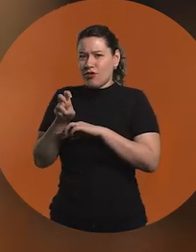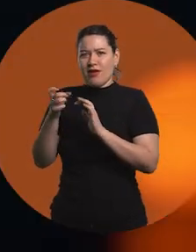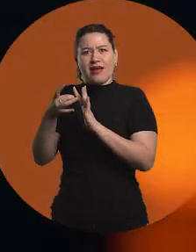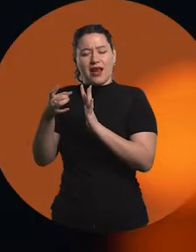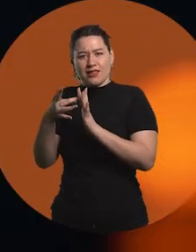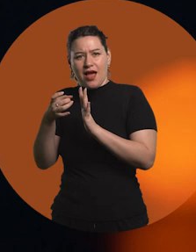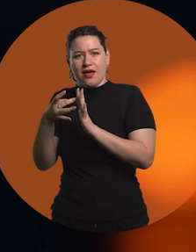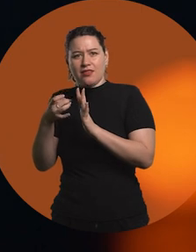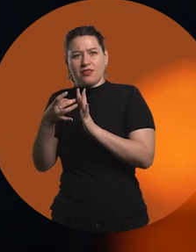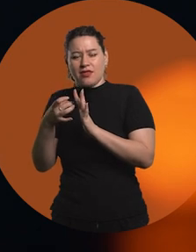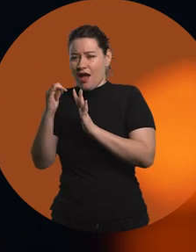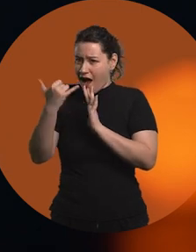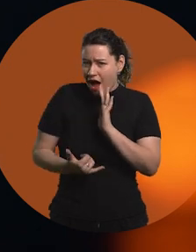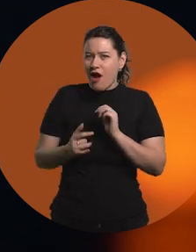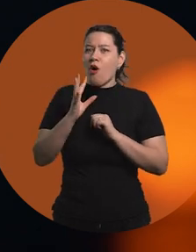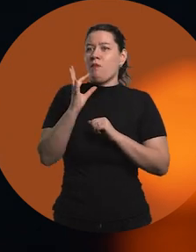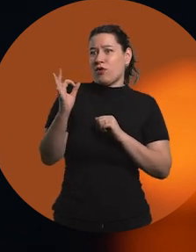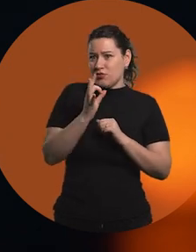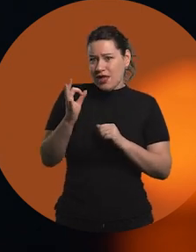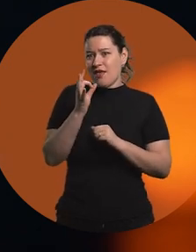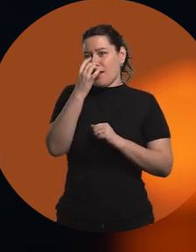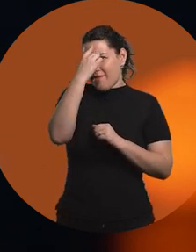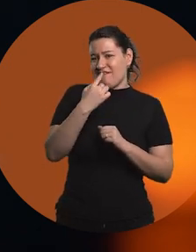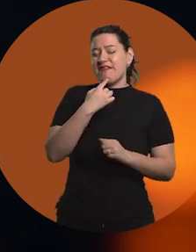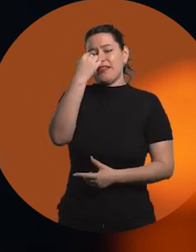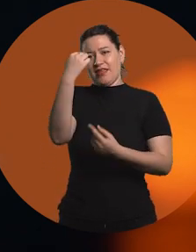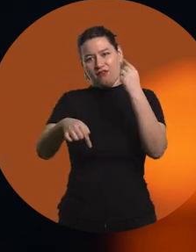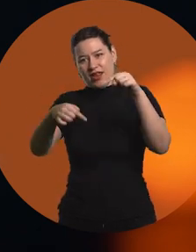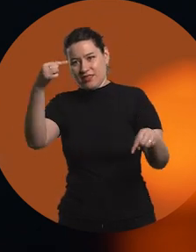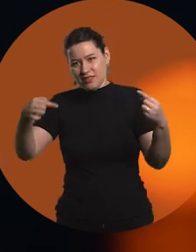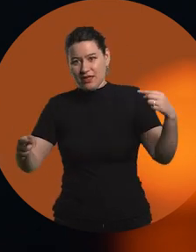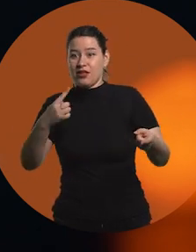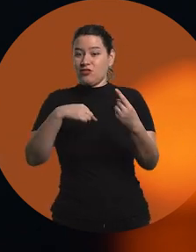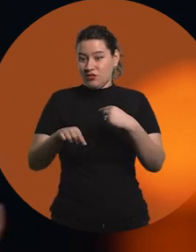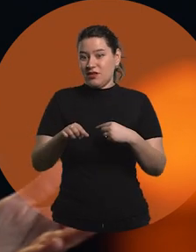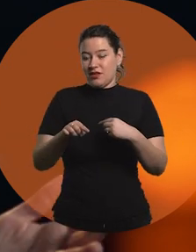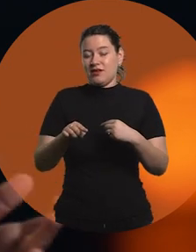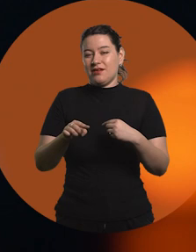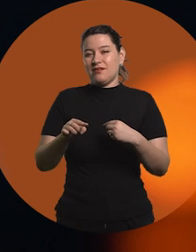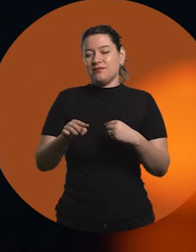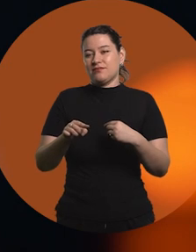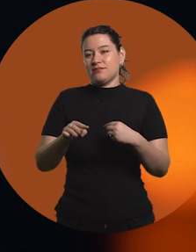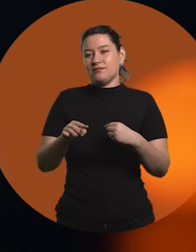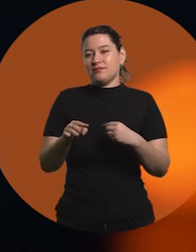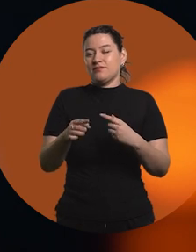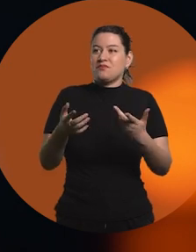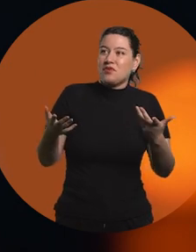there really is space and opportunities for very varied profiles. I think that is also an opportunity